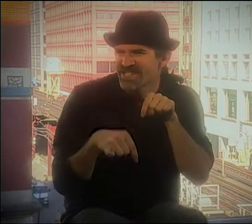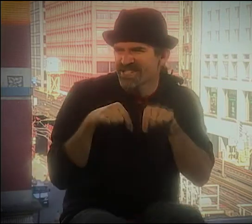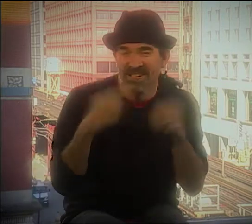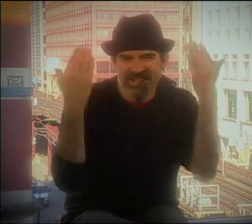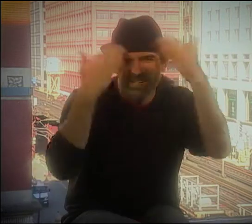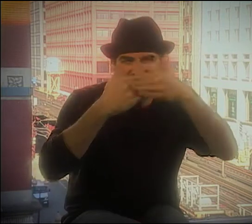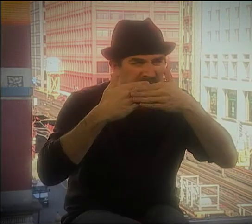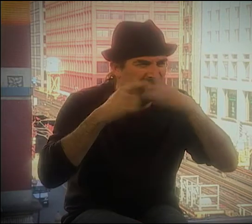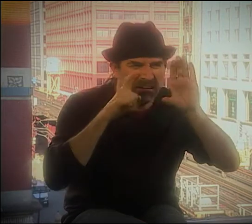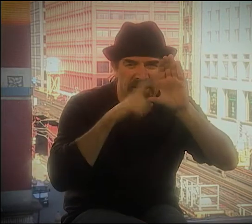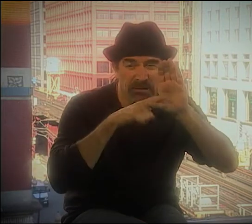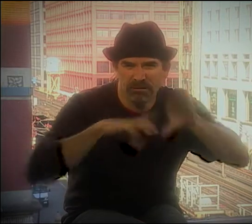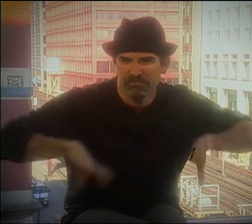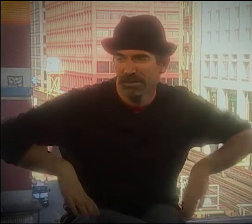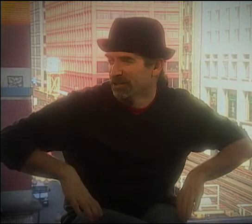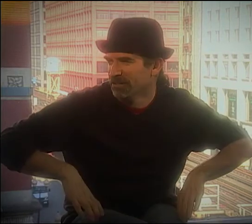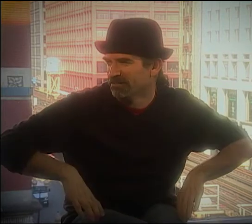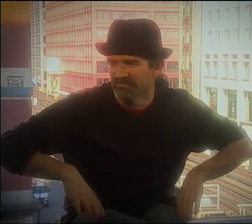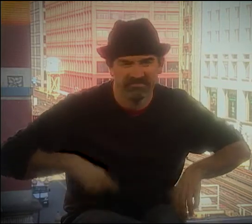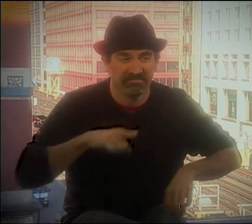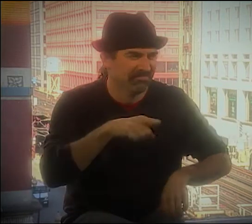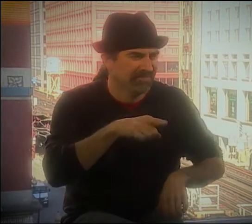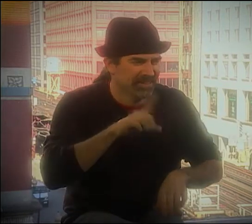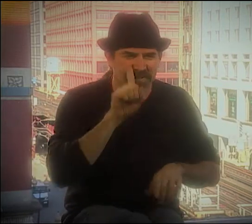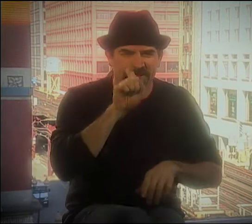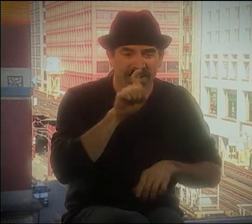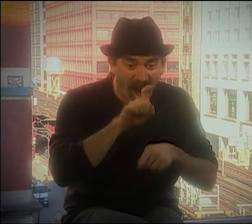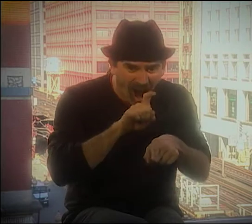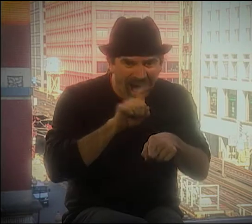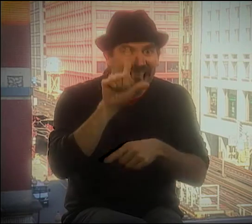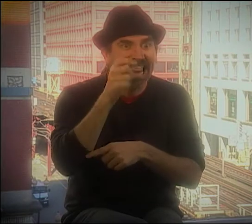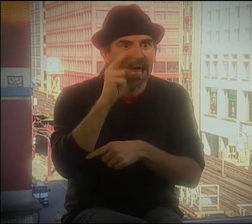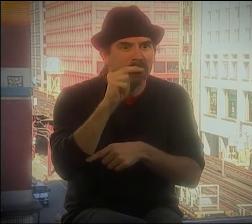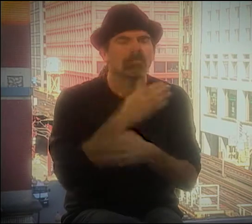BIRDBRAIN, THE OLD BIRD WALKING THROUGH THE DARK,